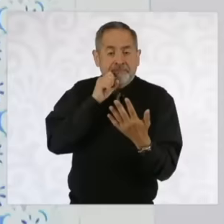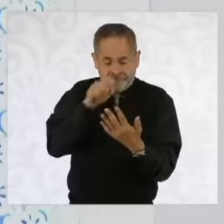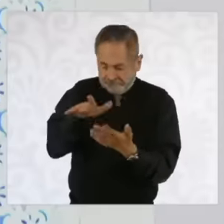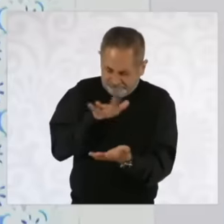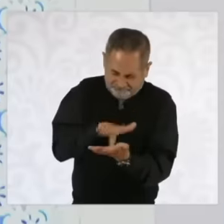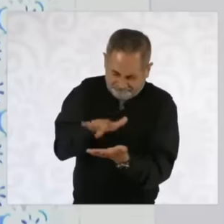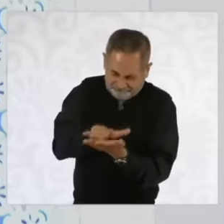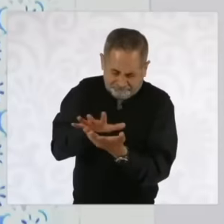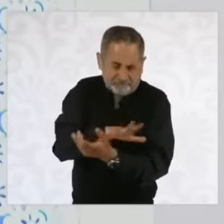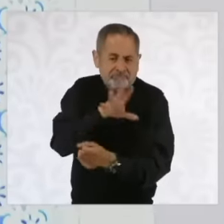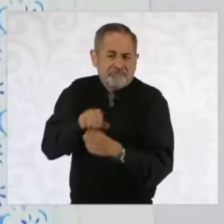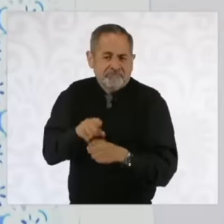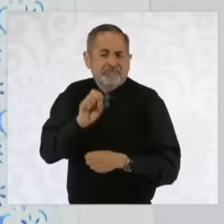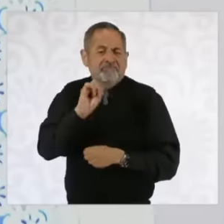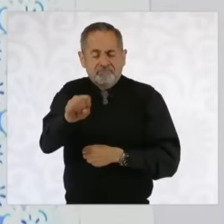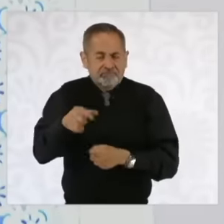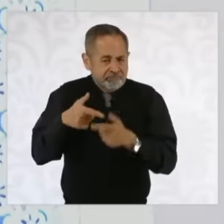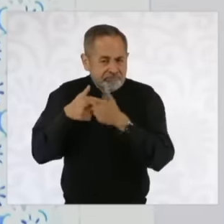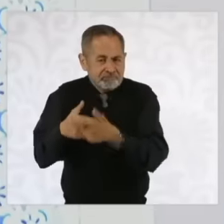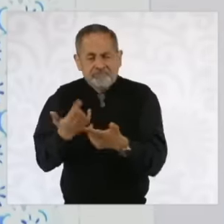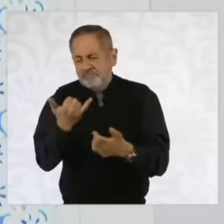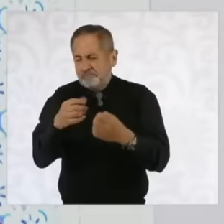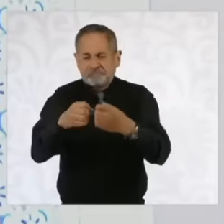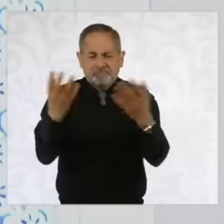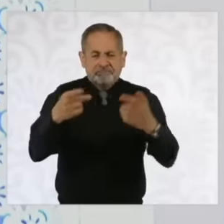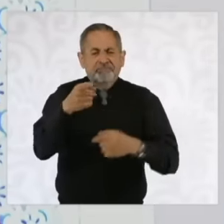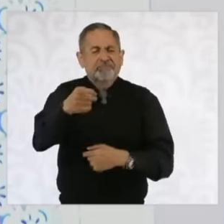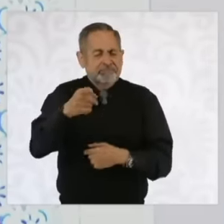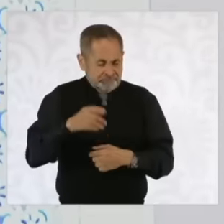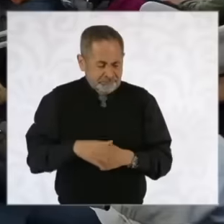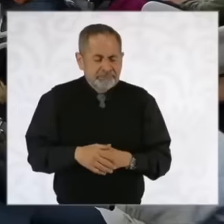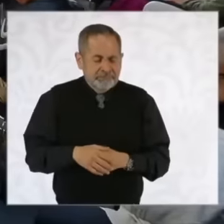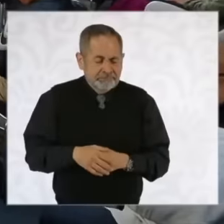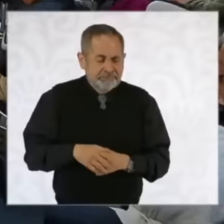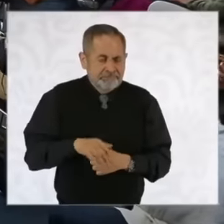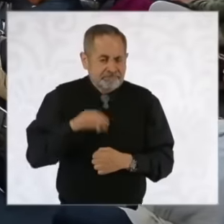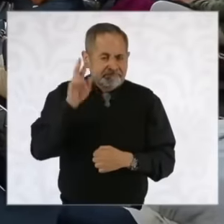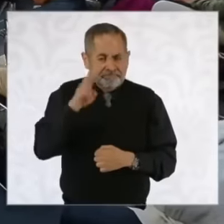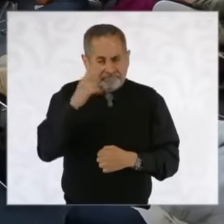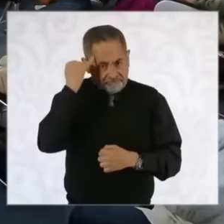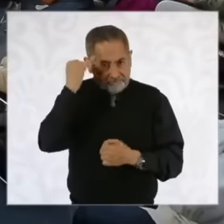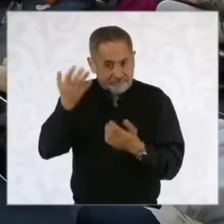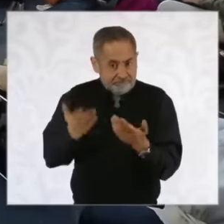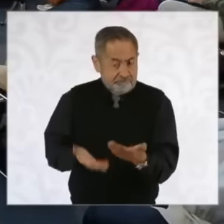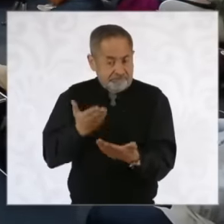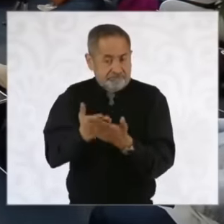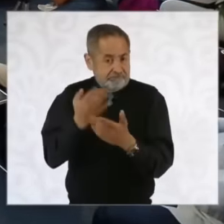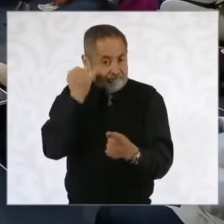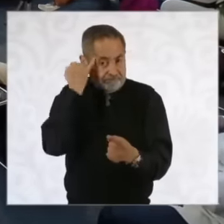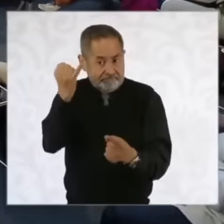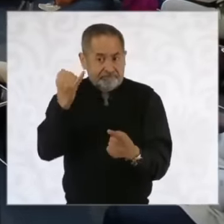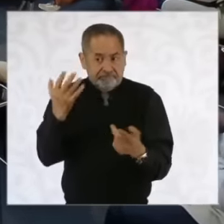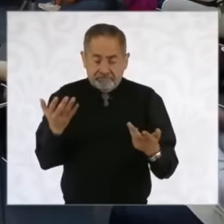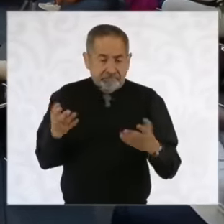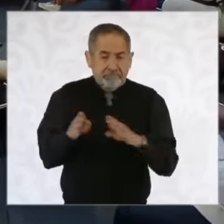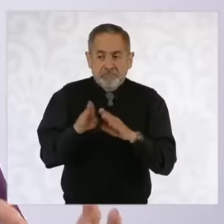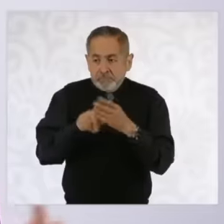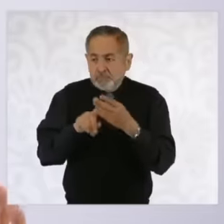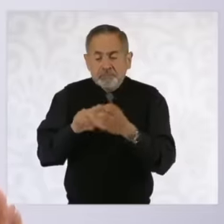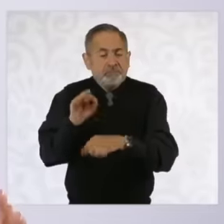that is required and in fact We have raised that this idea that protectionism